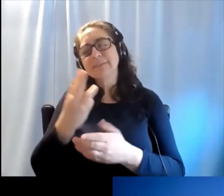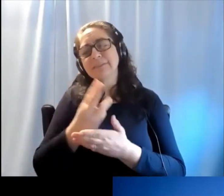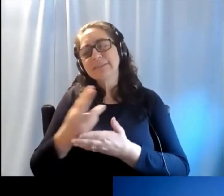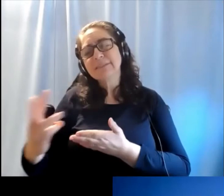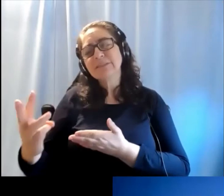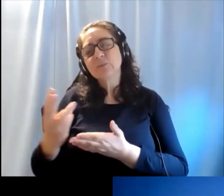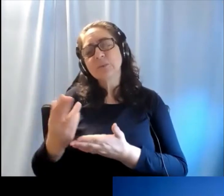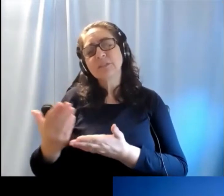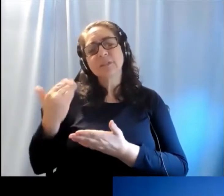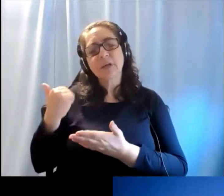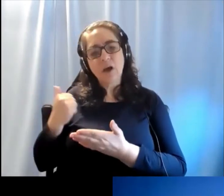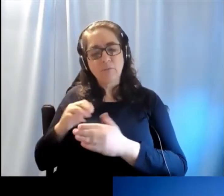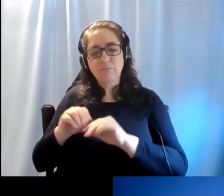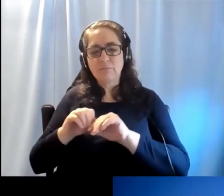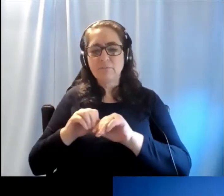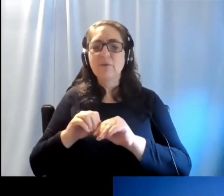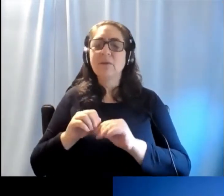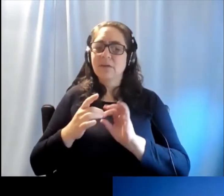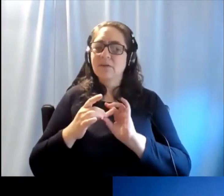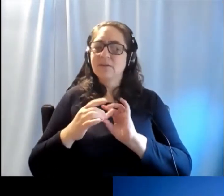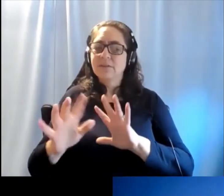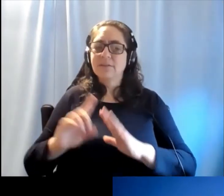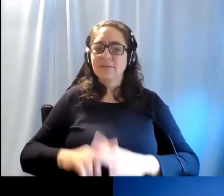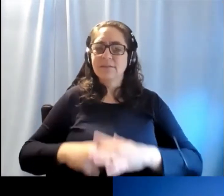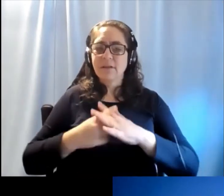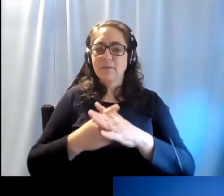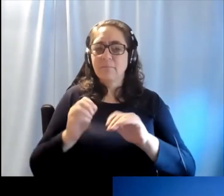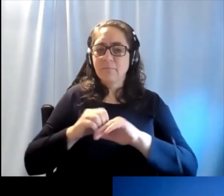just about 6 weeks back, not even that.